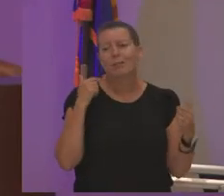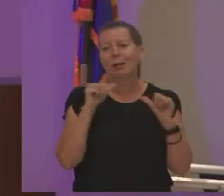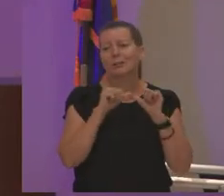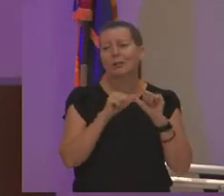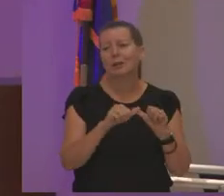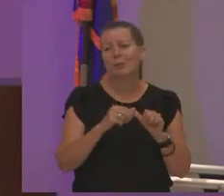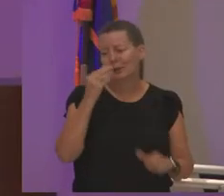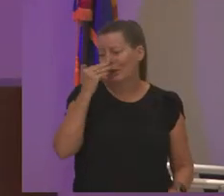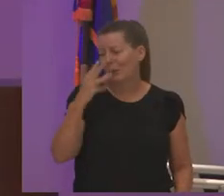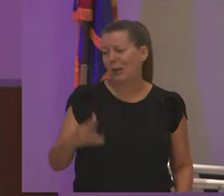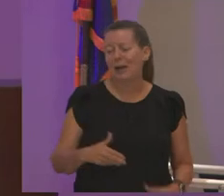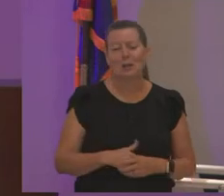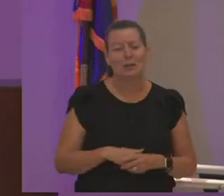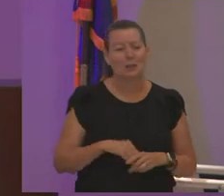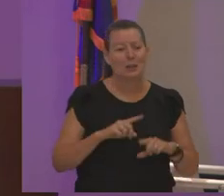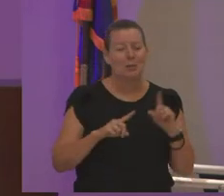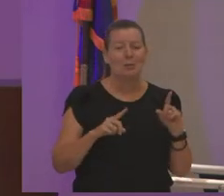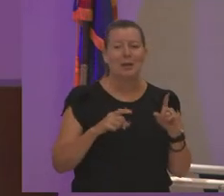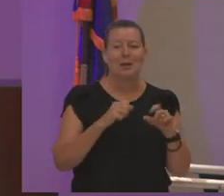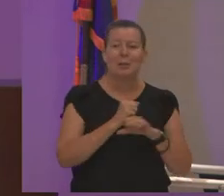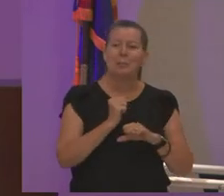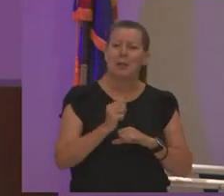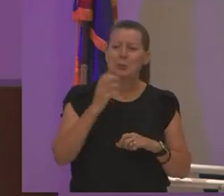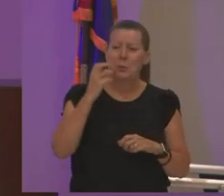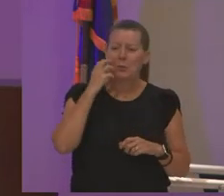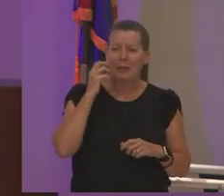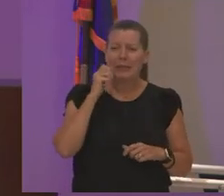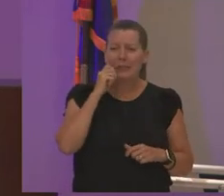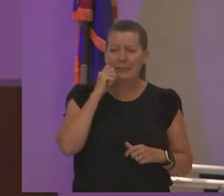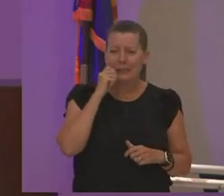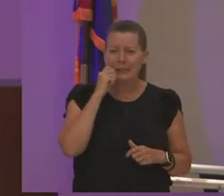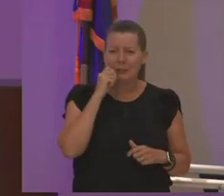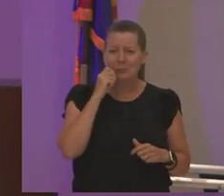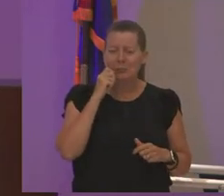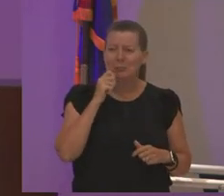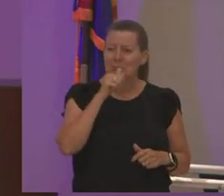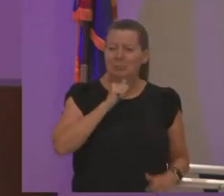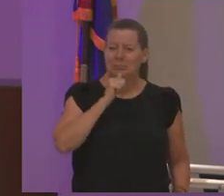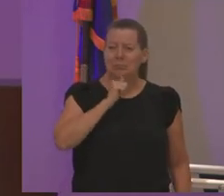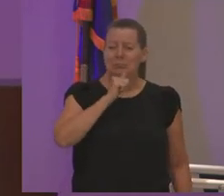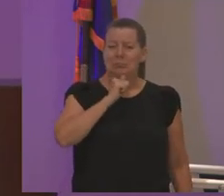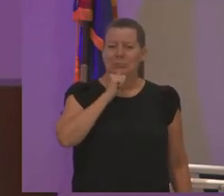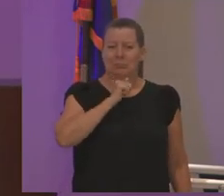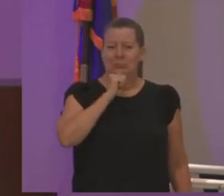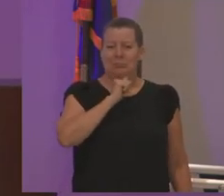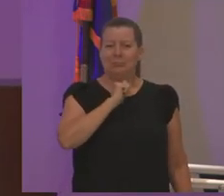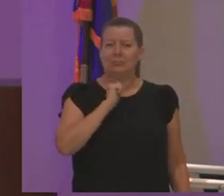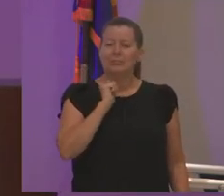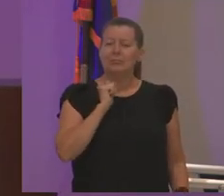care but it makes you thick-skinned it makes you you so you're able to really come out of anything